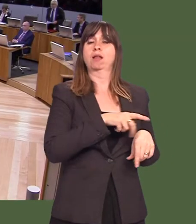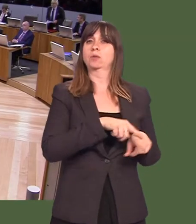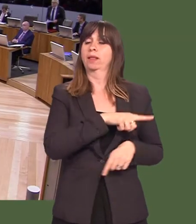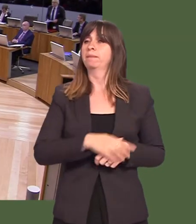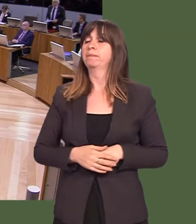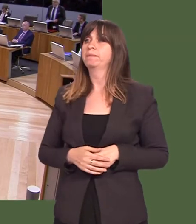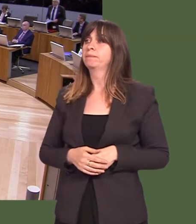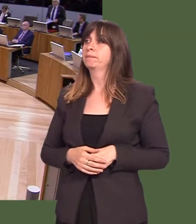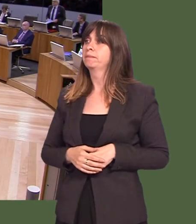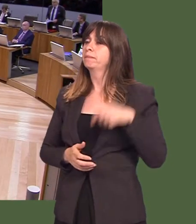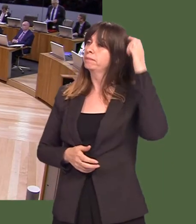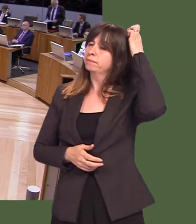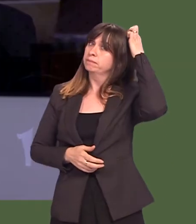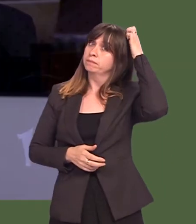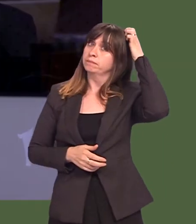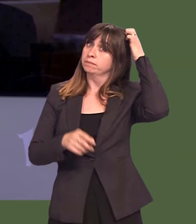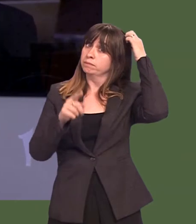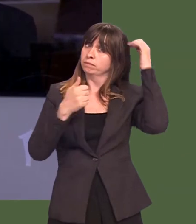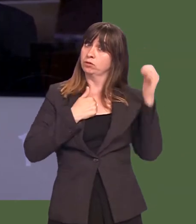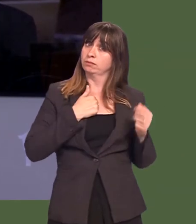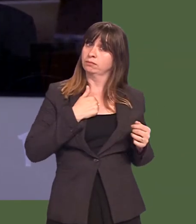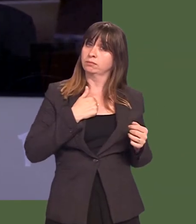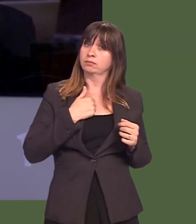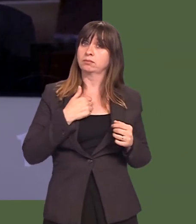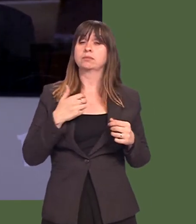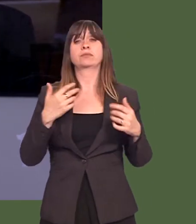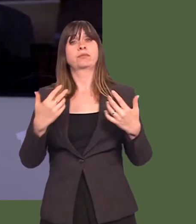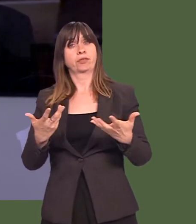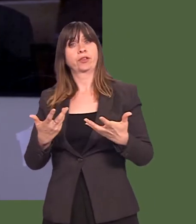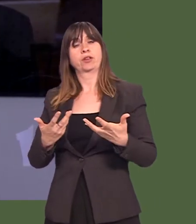Yr Arglwydd / Lord Elis-Thomas: Wouldnít the First Minister agree that these tripartite